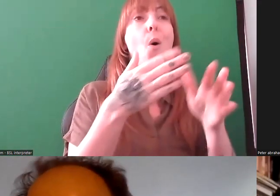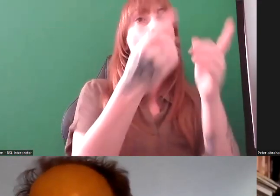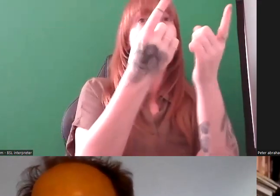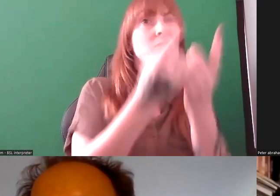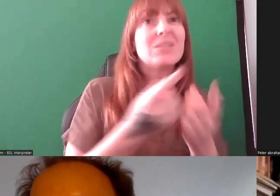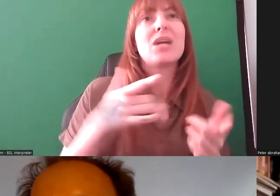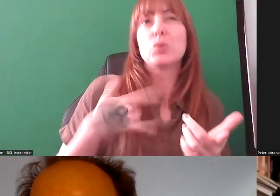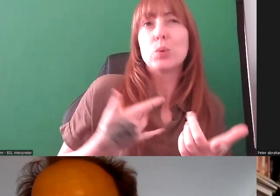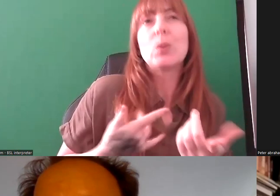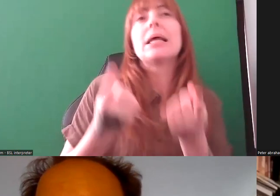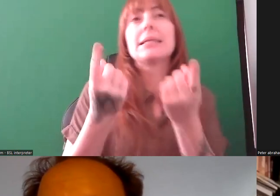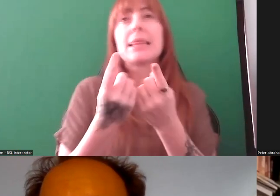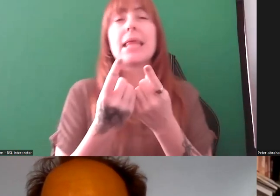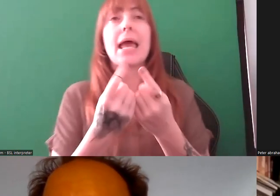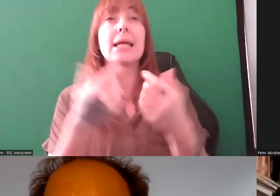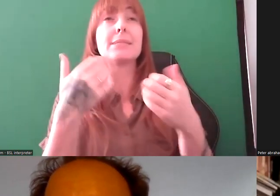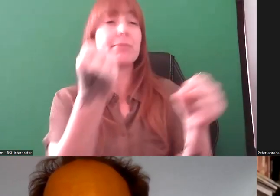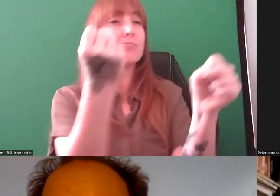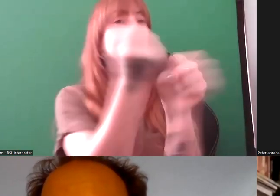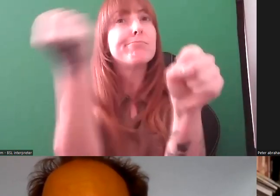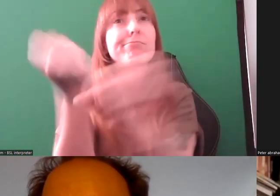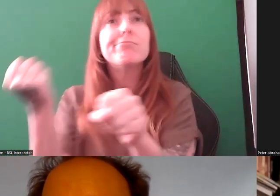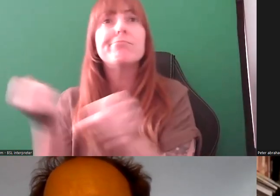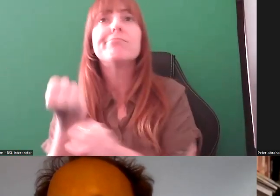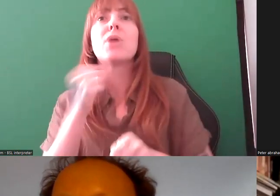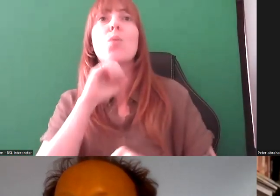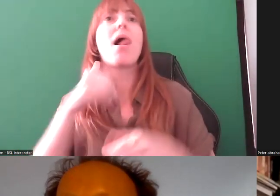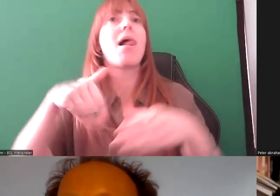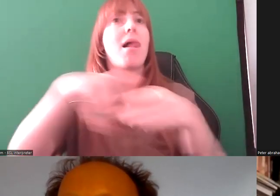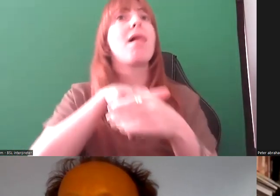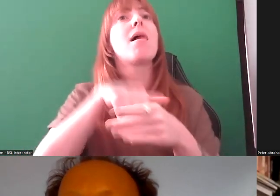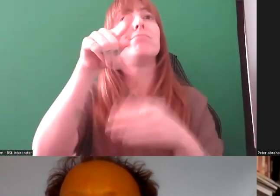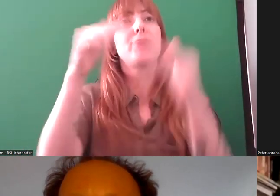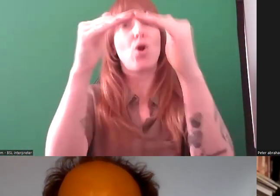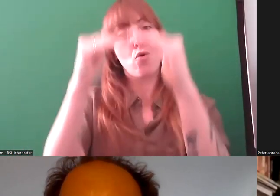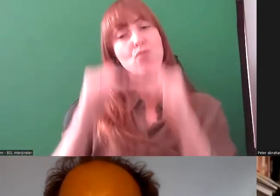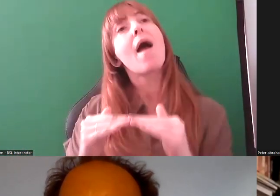also that toilet's being built and incorporated into that into the floor. What was really great